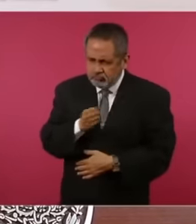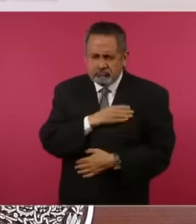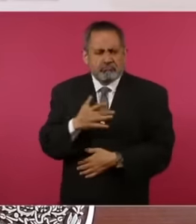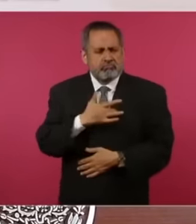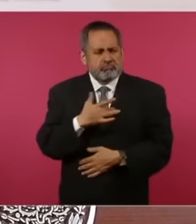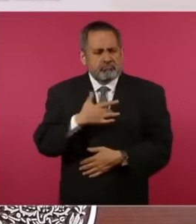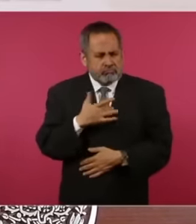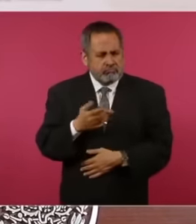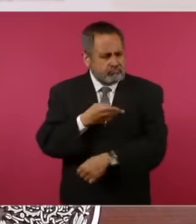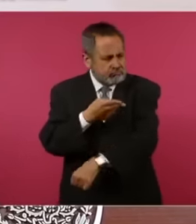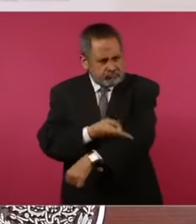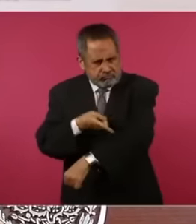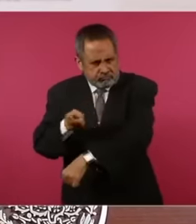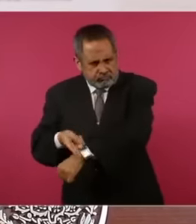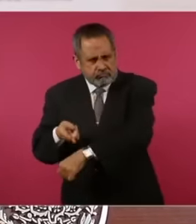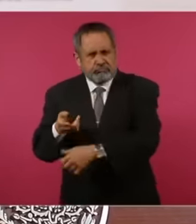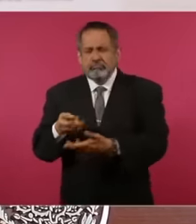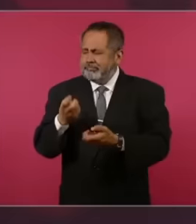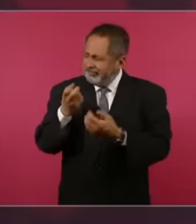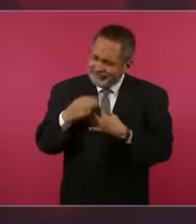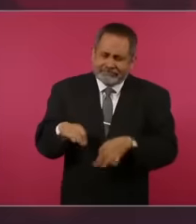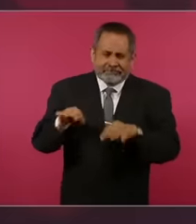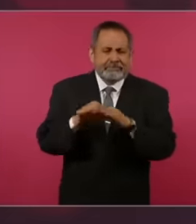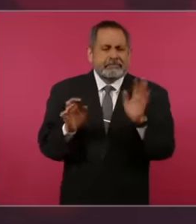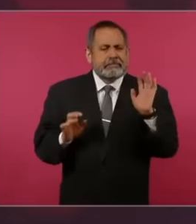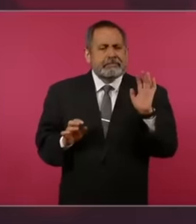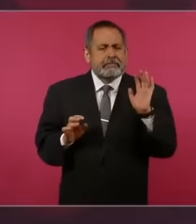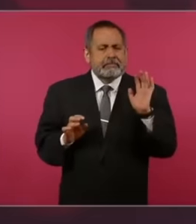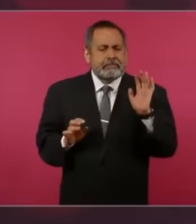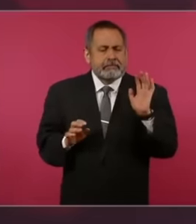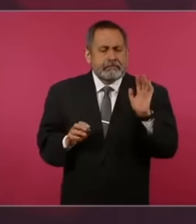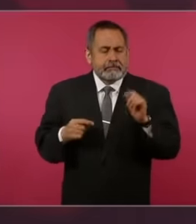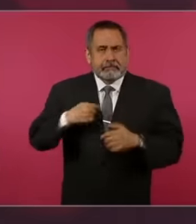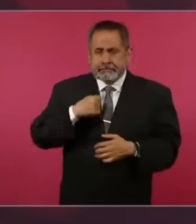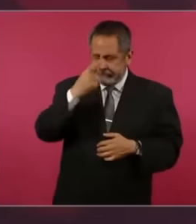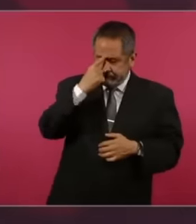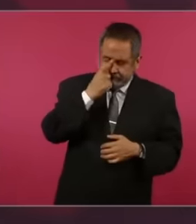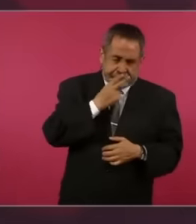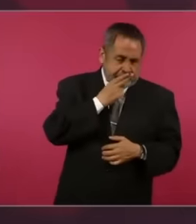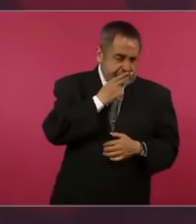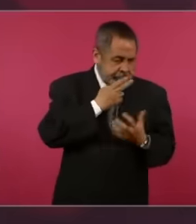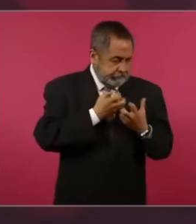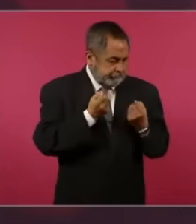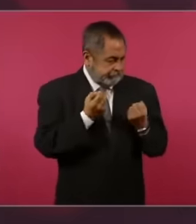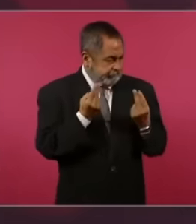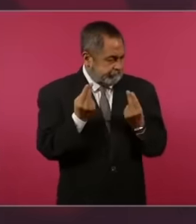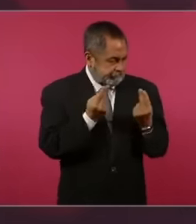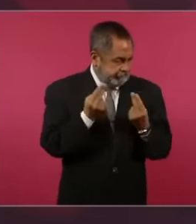honest and not have too much attachment or to power or